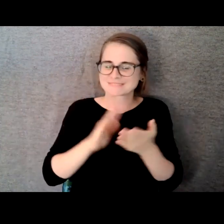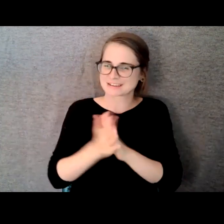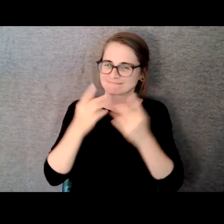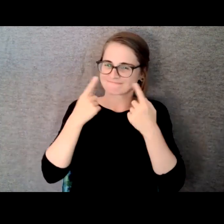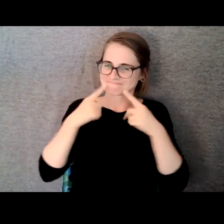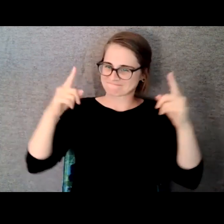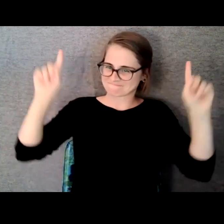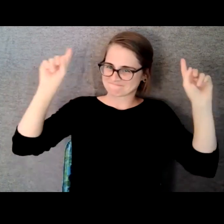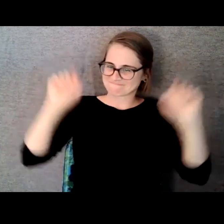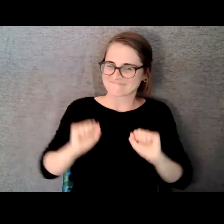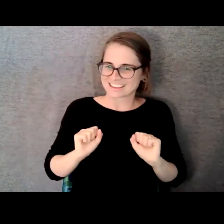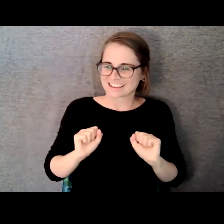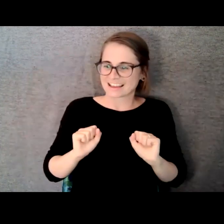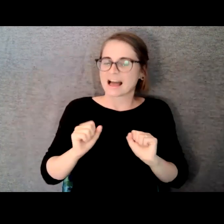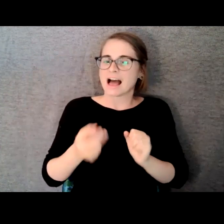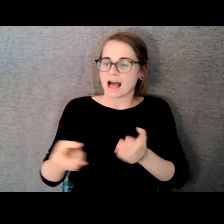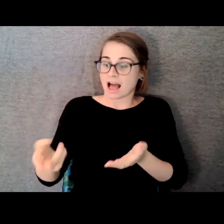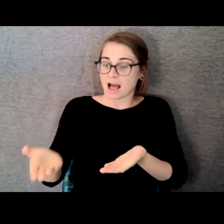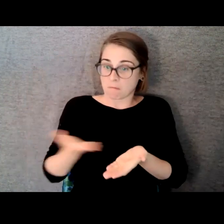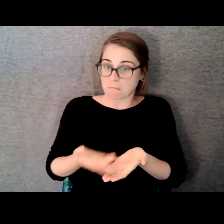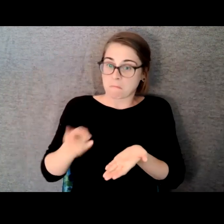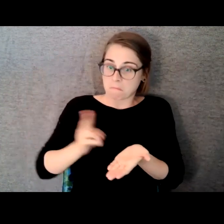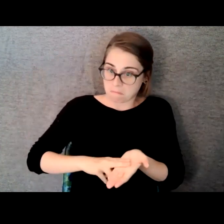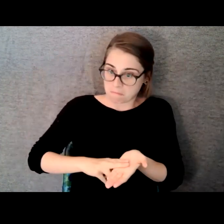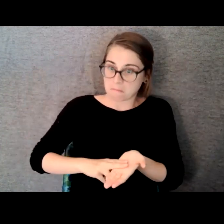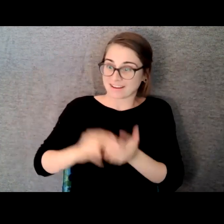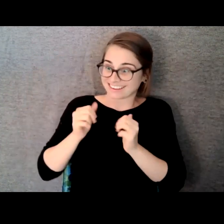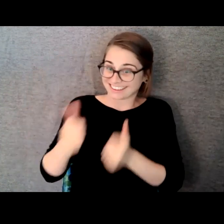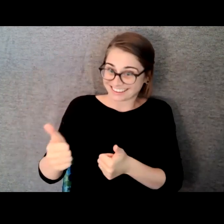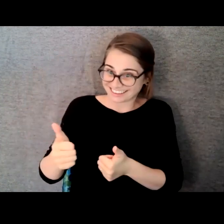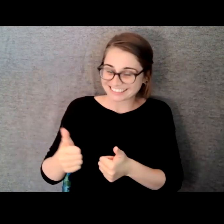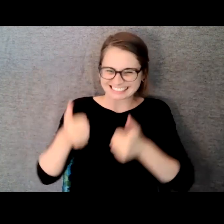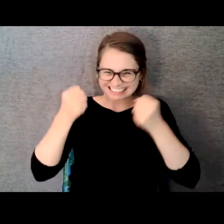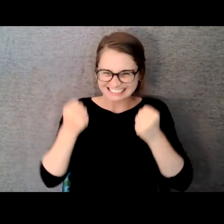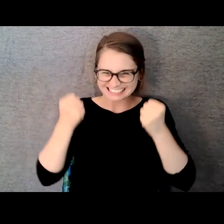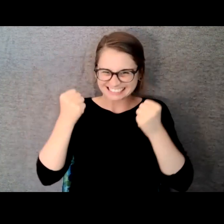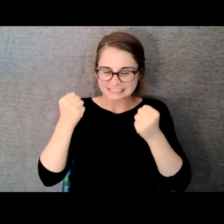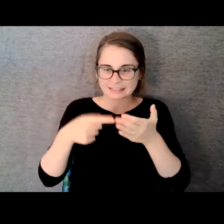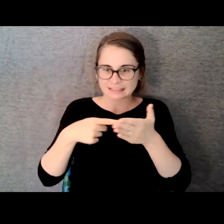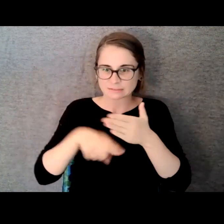And then about a week later, they shut down all of the theaters, Broadway, off Broadway.